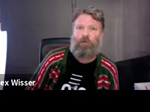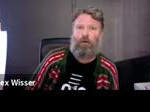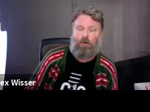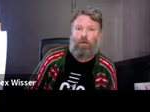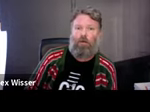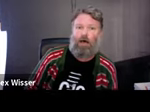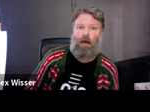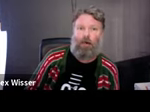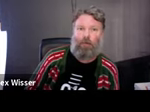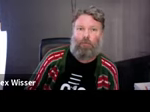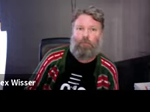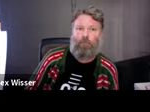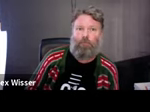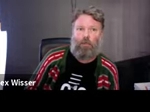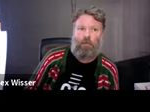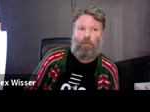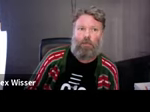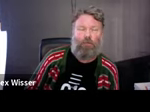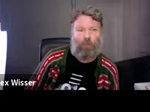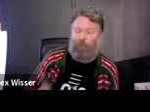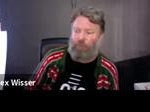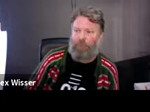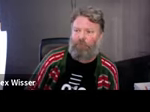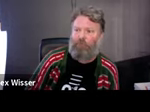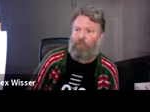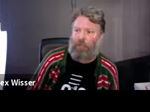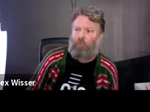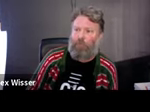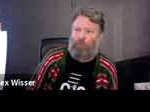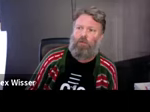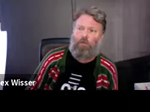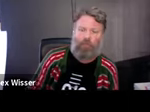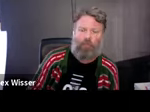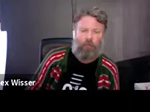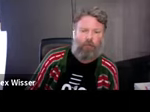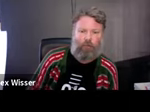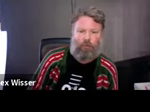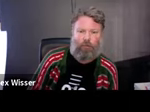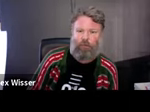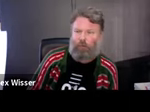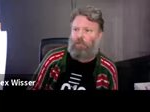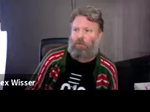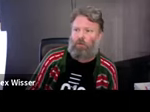from Lithgow. Yes, about 1,500 people. It was 2012 that the works